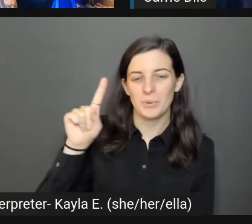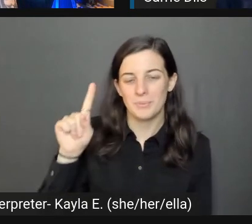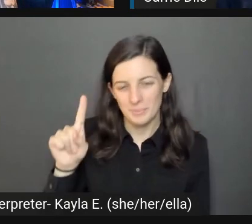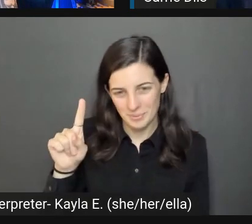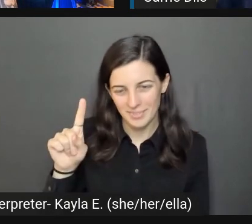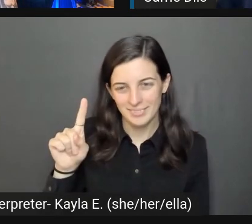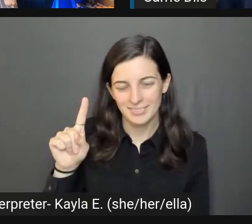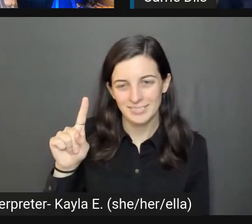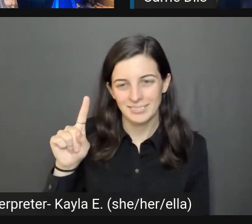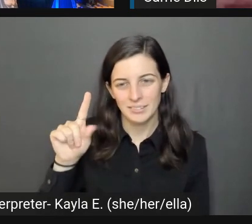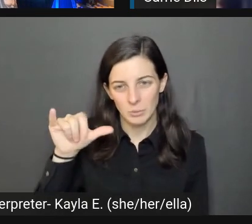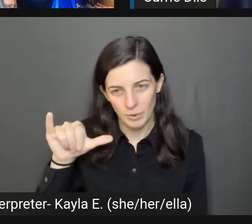I just say WPAlly.